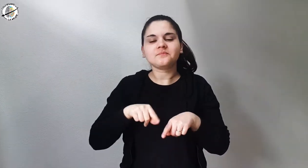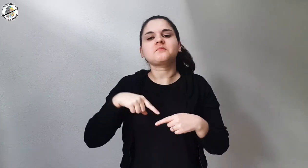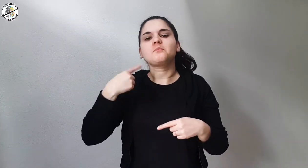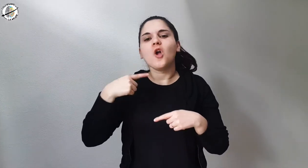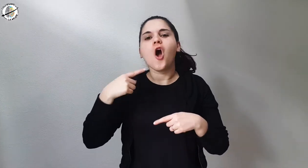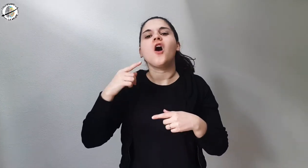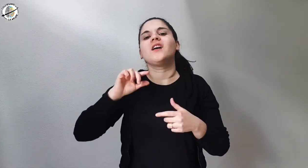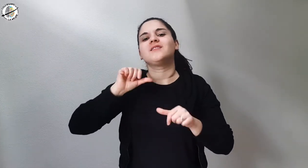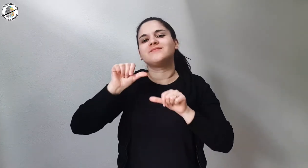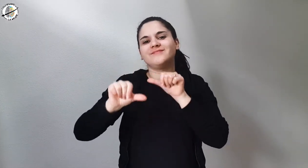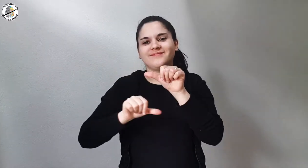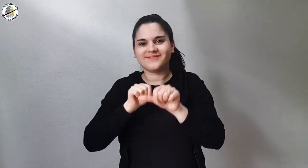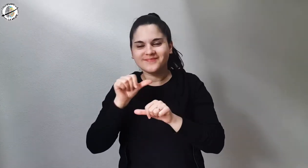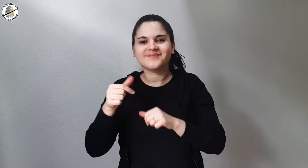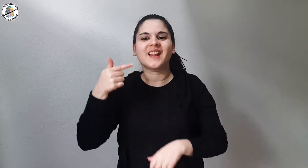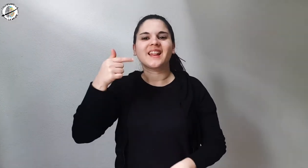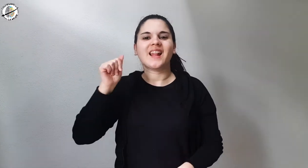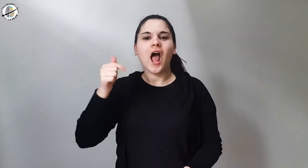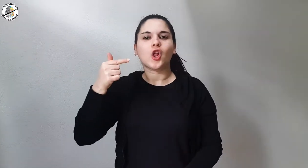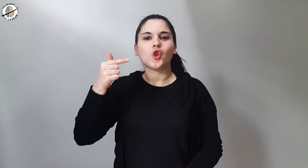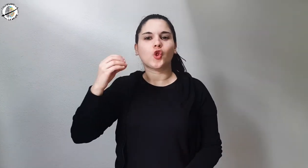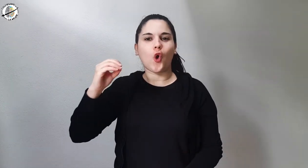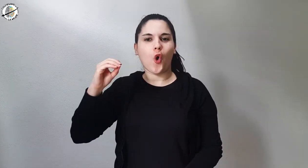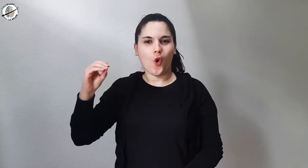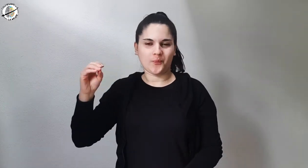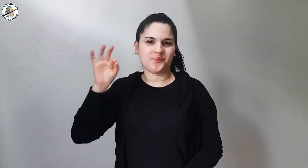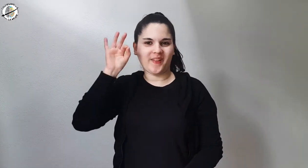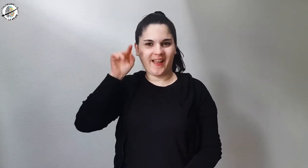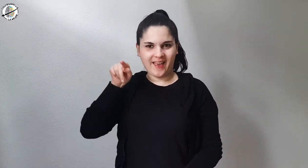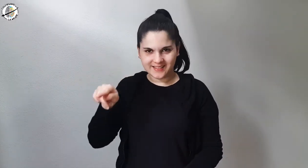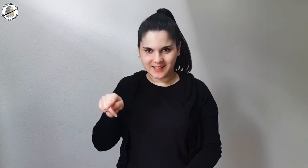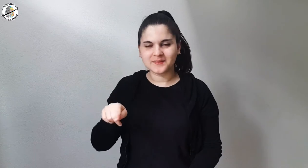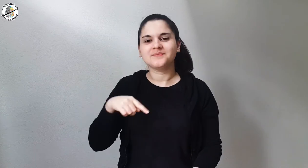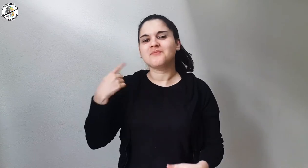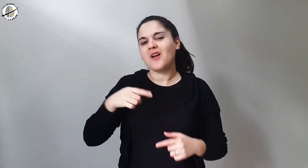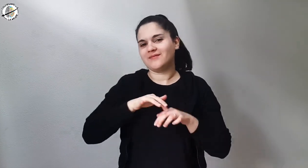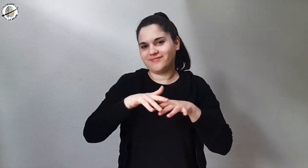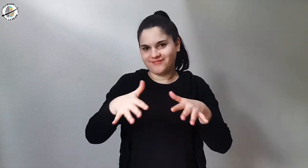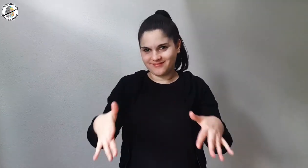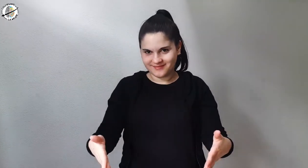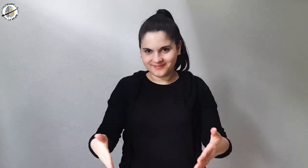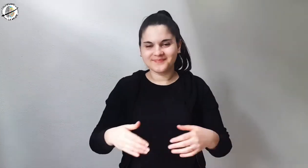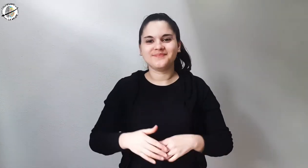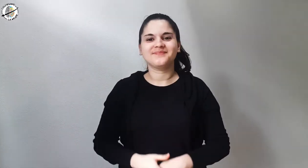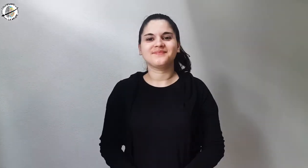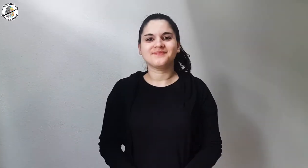Then it turned into English in "tattoo", now already widespread.